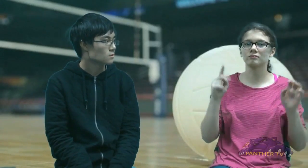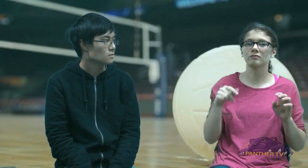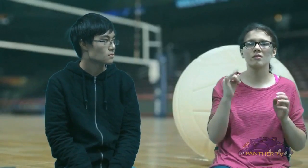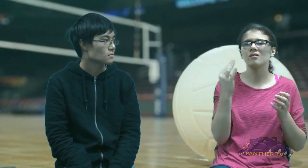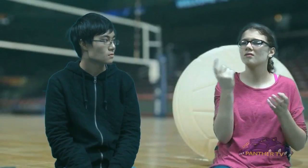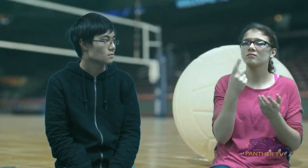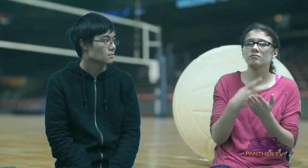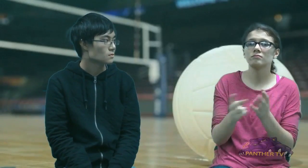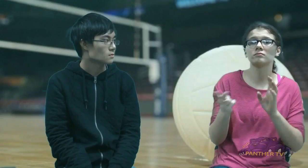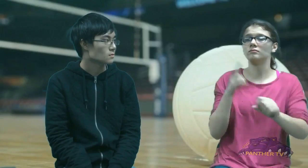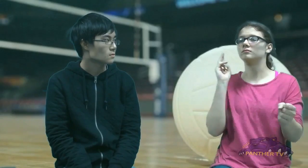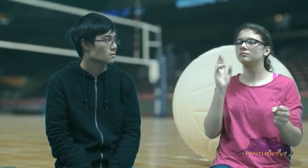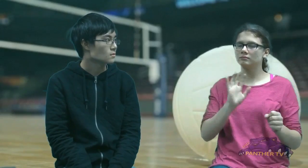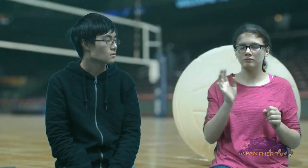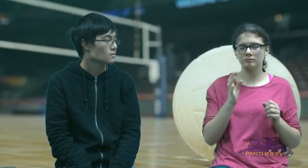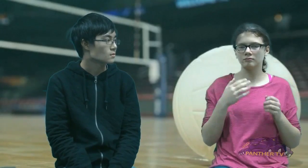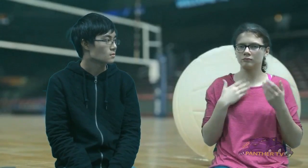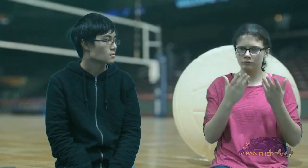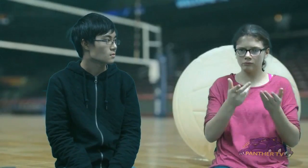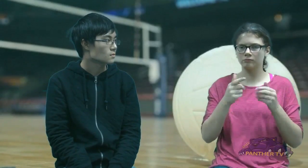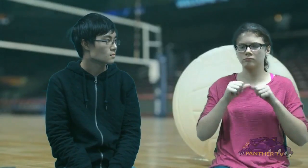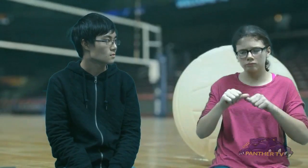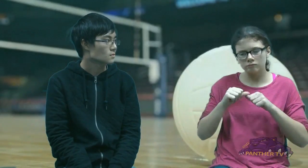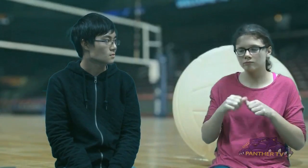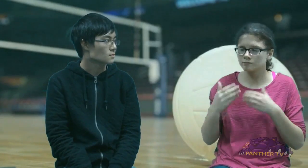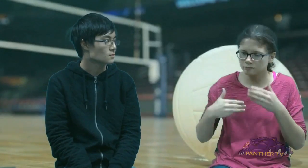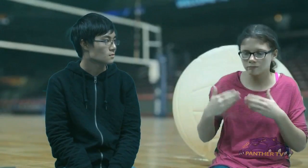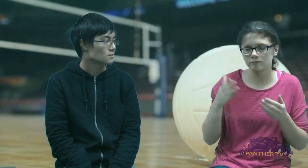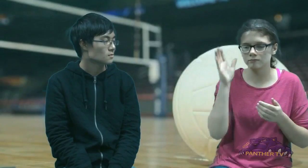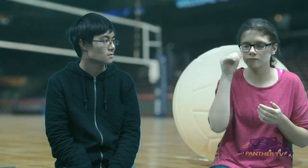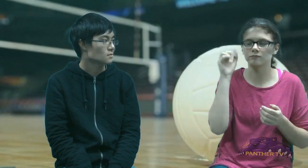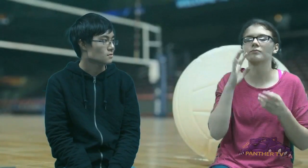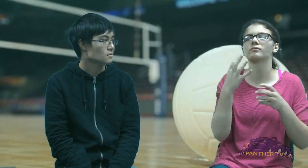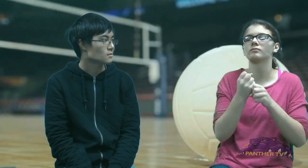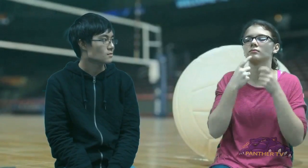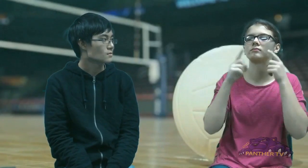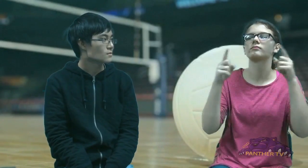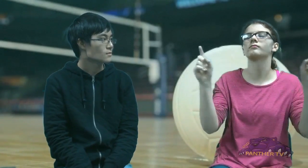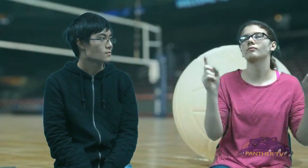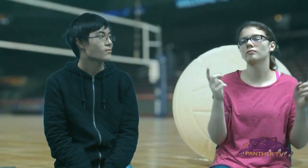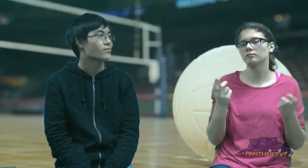And don't quit, even though it is hard for you. Keep going, and you will become successful.